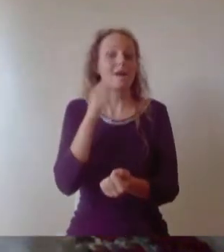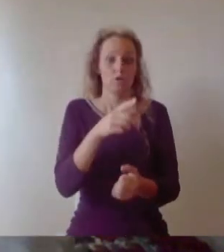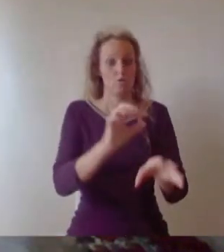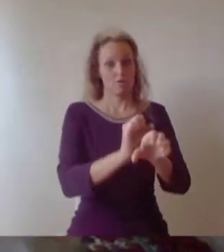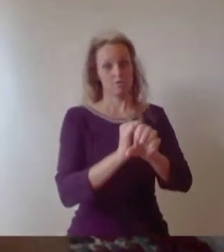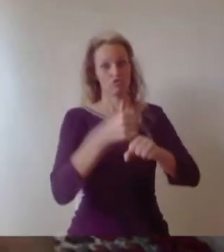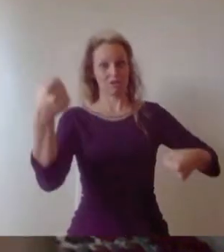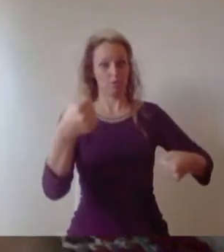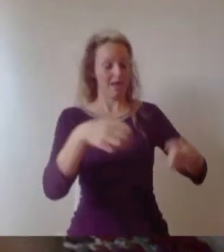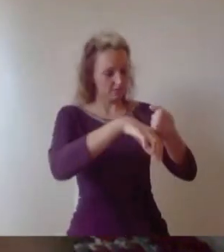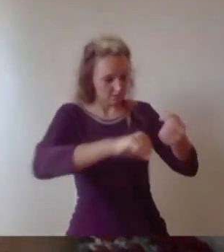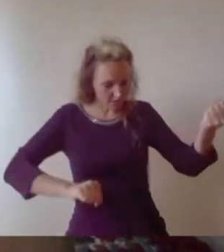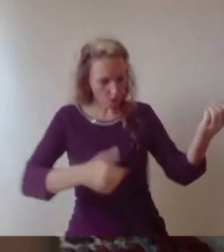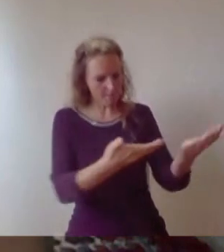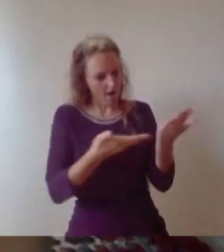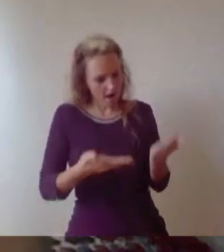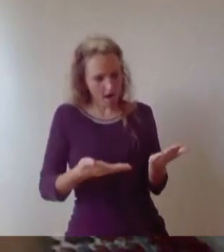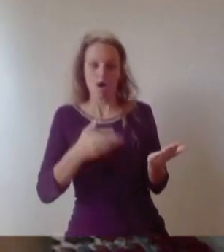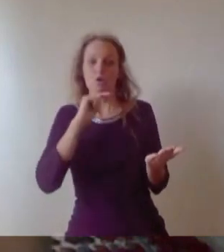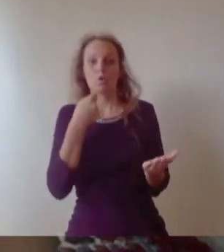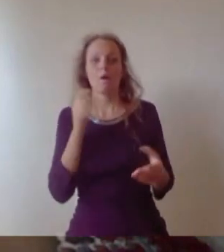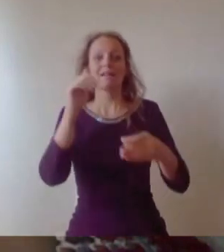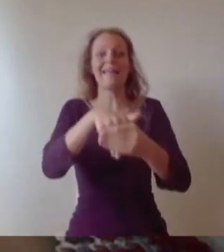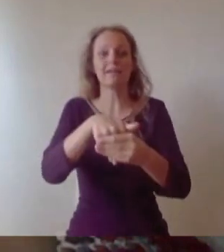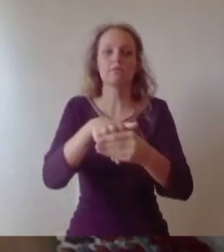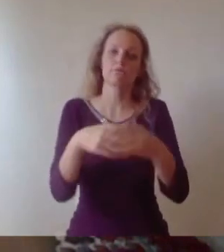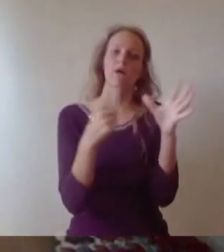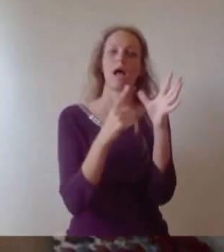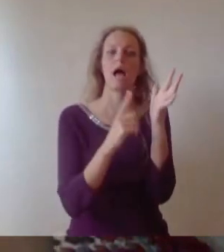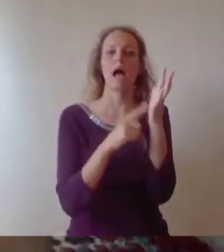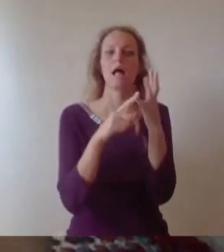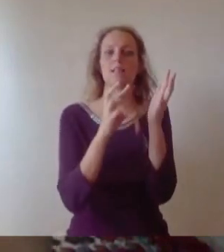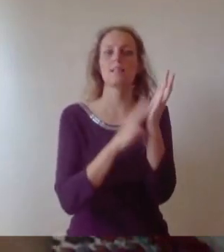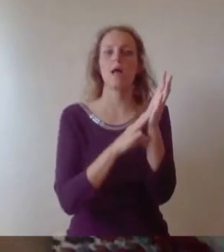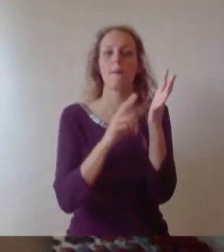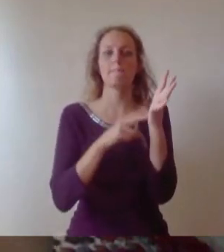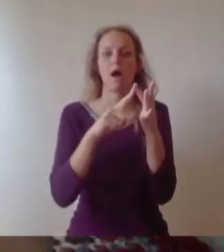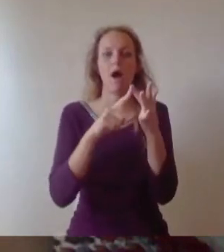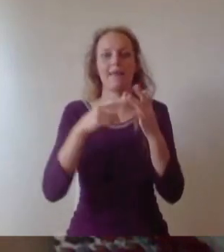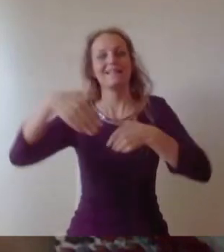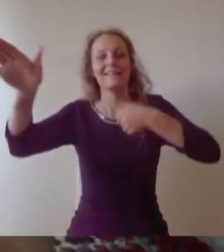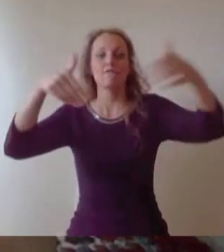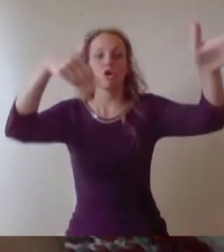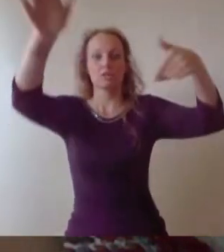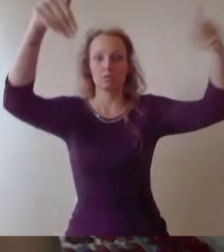enter our alumni community of over 165,000 spread across the world and remember